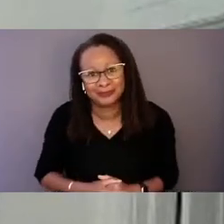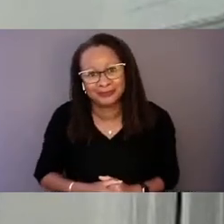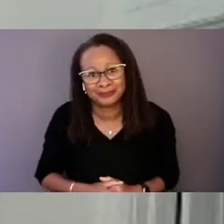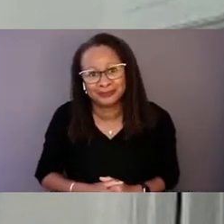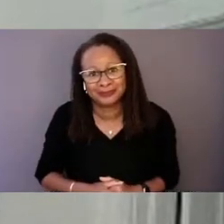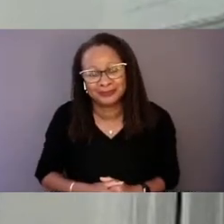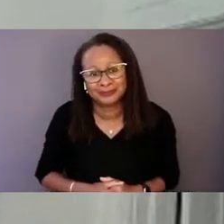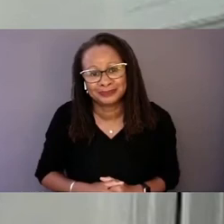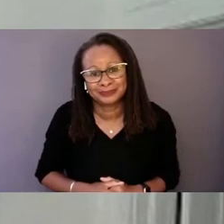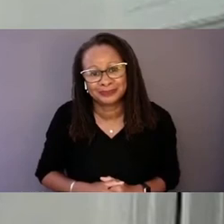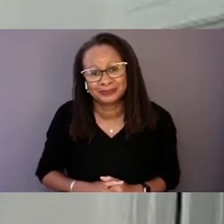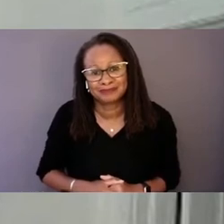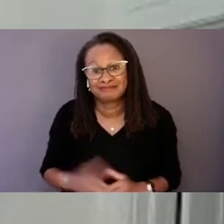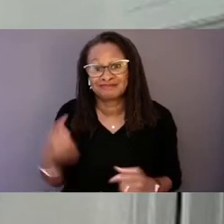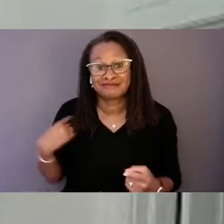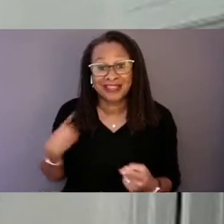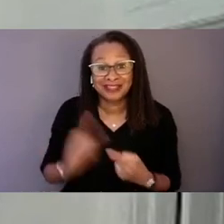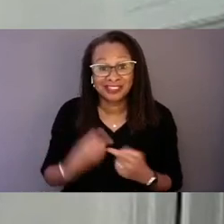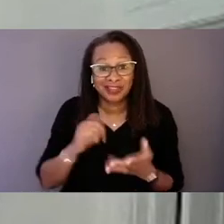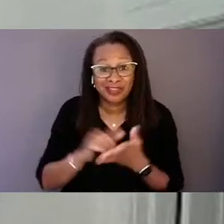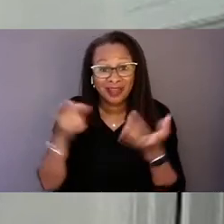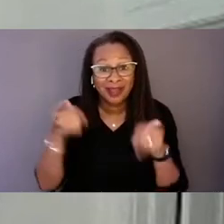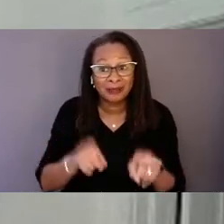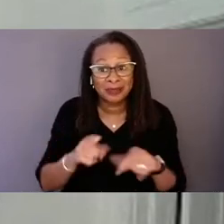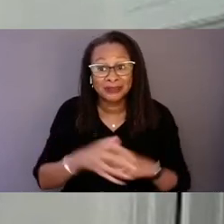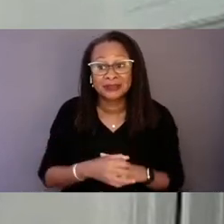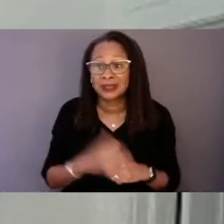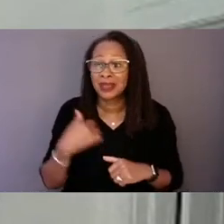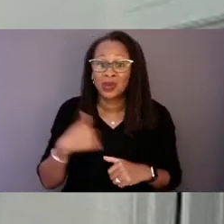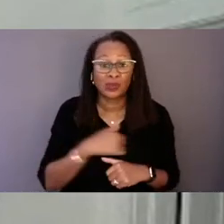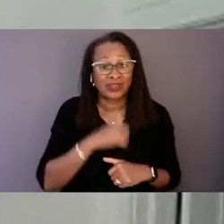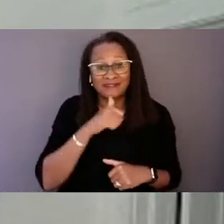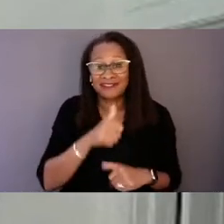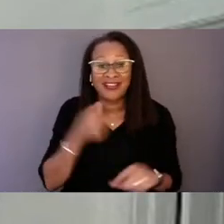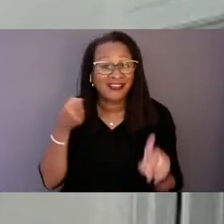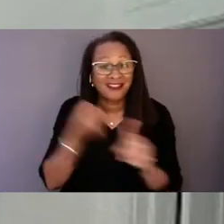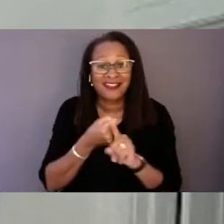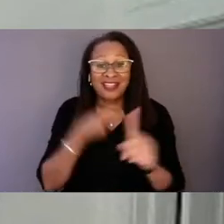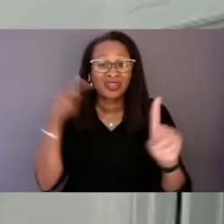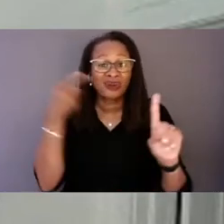Until that happens, we haven't hit our goal yet,